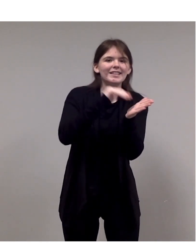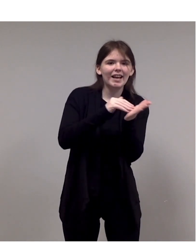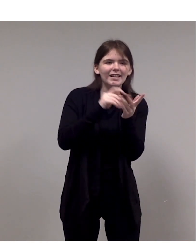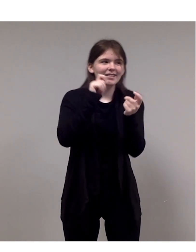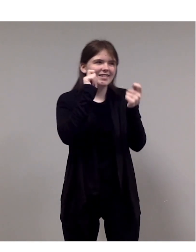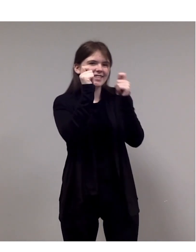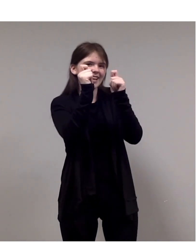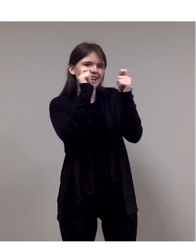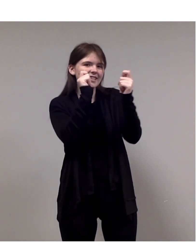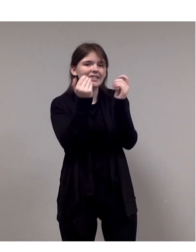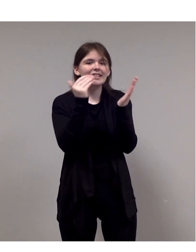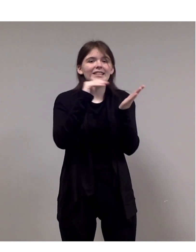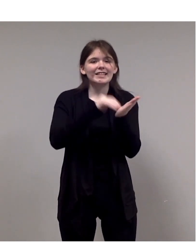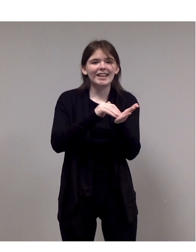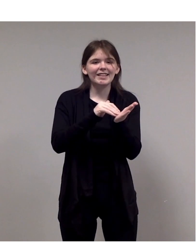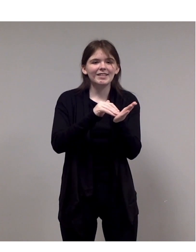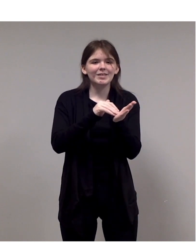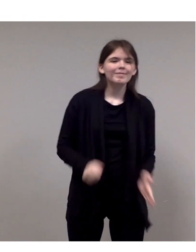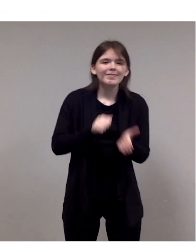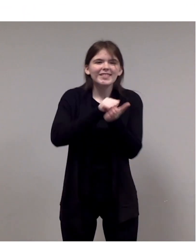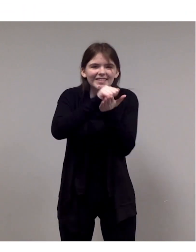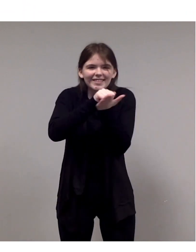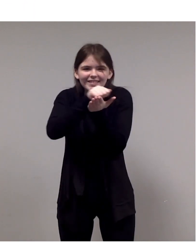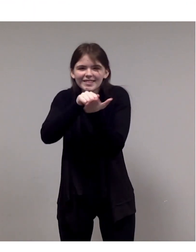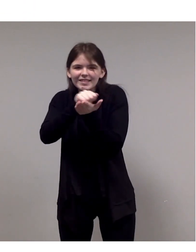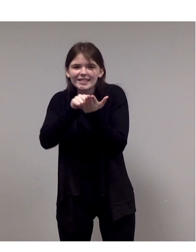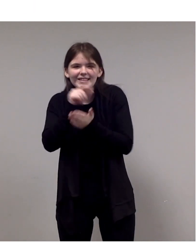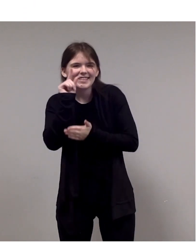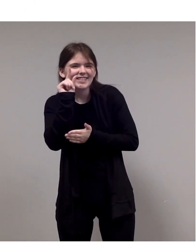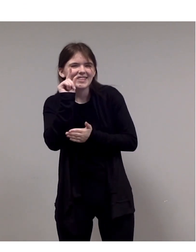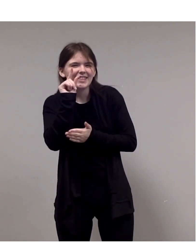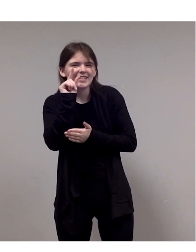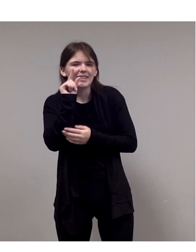She sands a little bit. And then she paints.